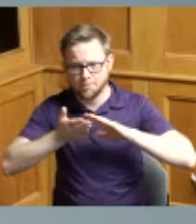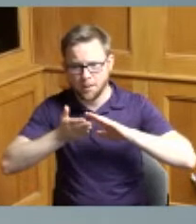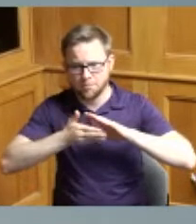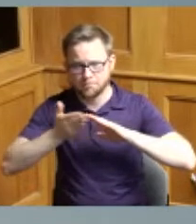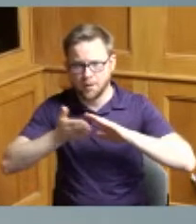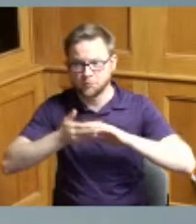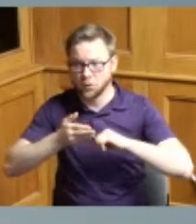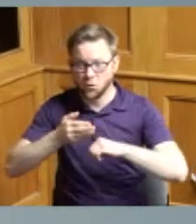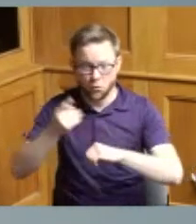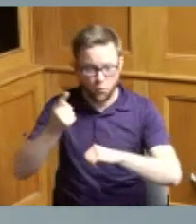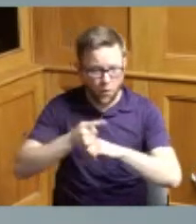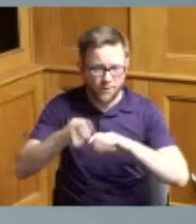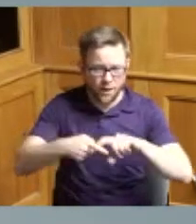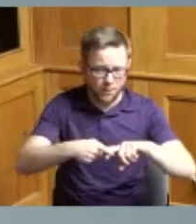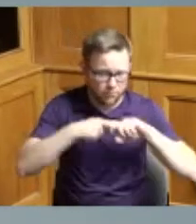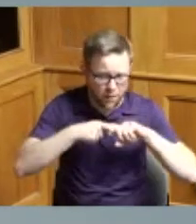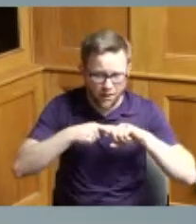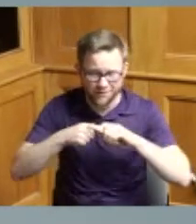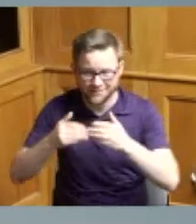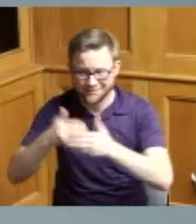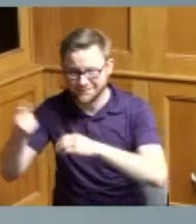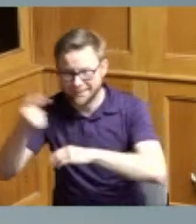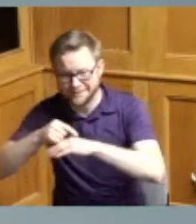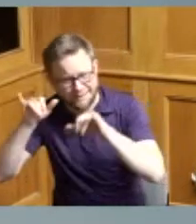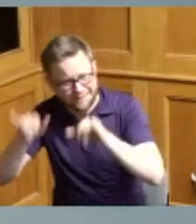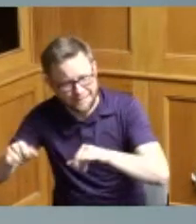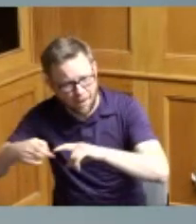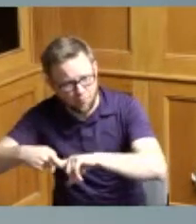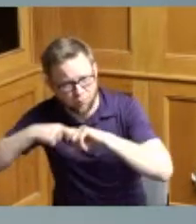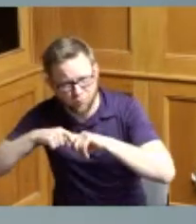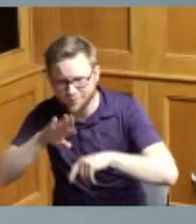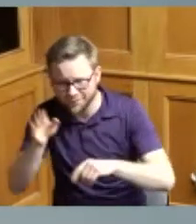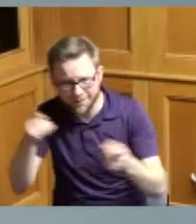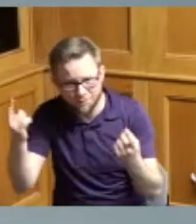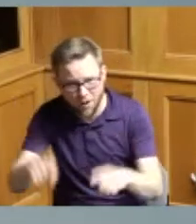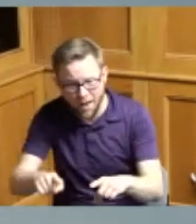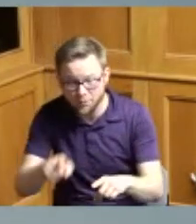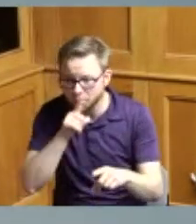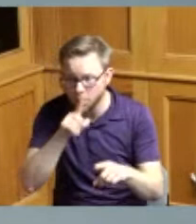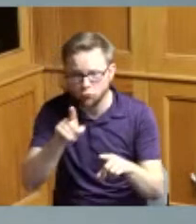and it worked pretty seamlessly and some of that was due to the fact that we probably got more